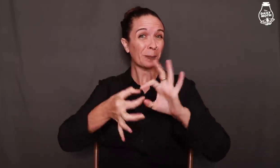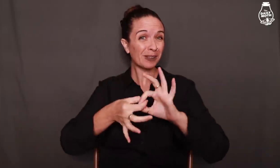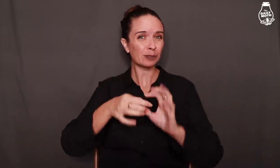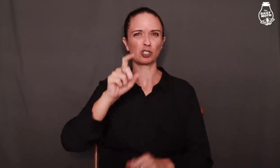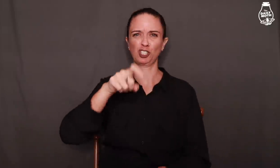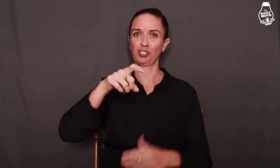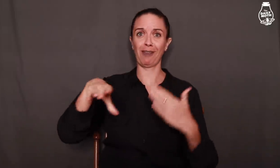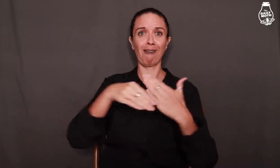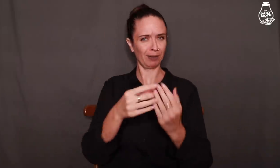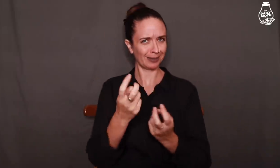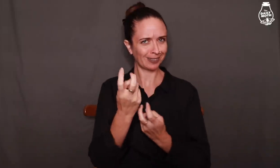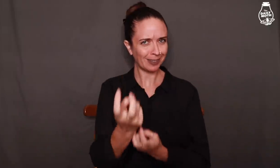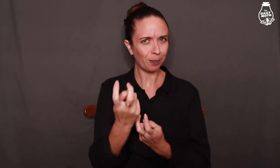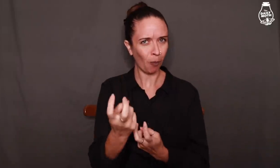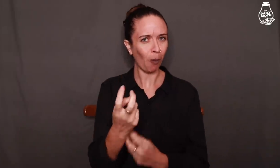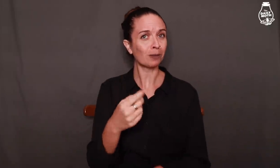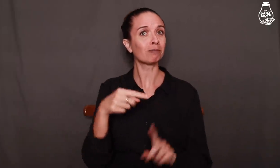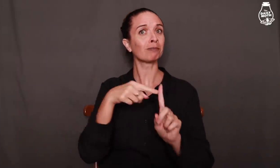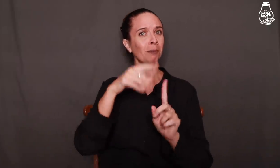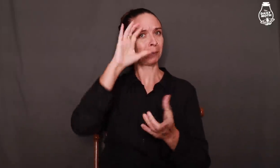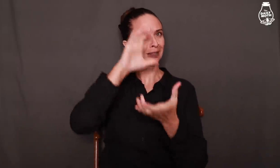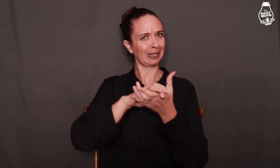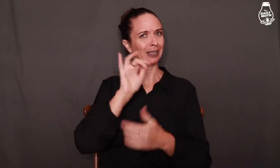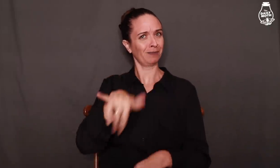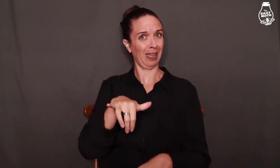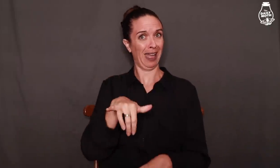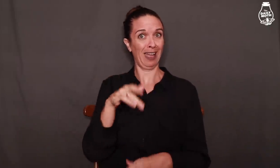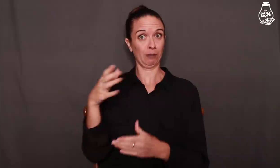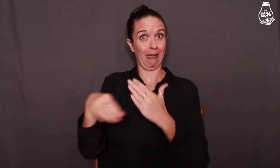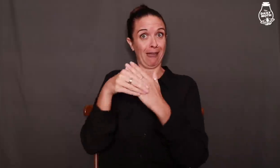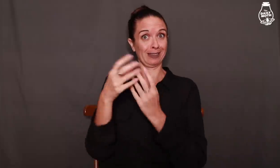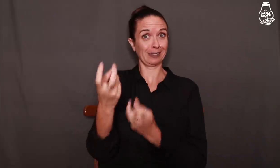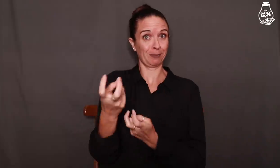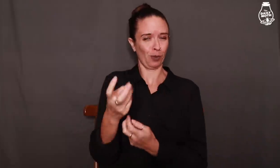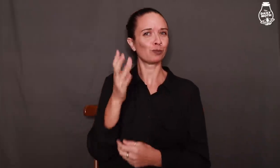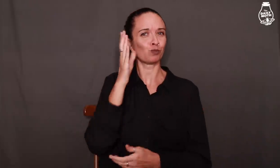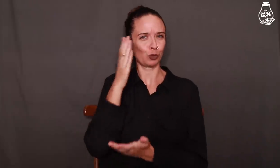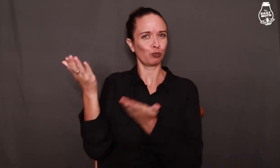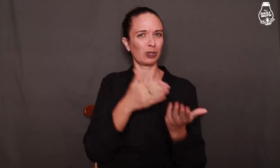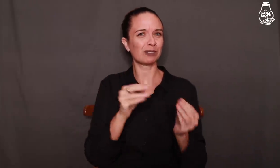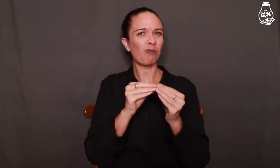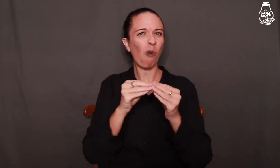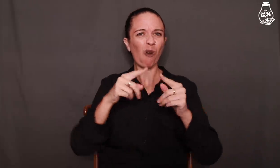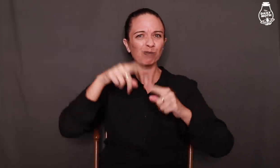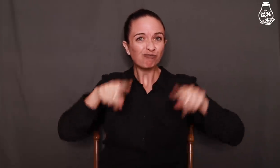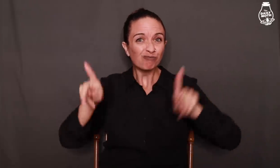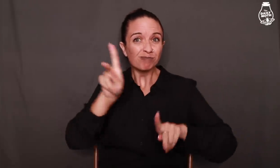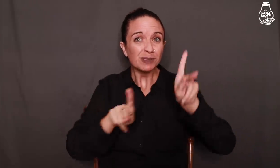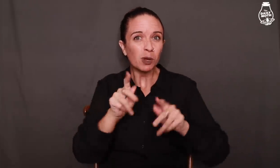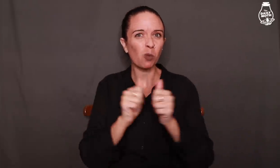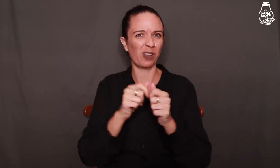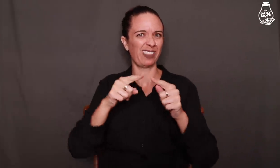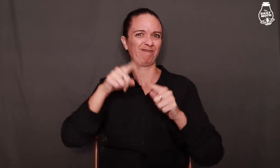the Deaflympics. He believes that it will bring more diverse people with